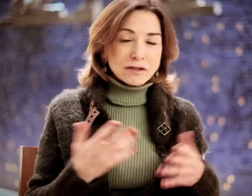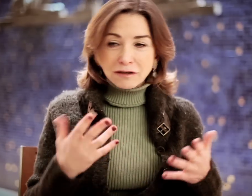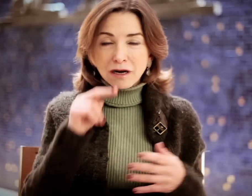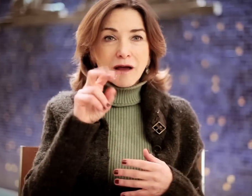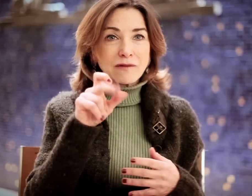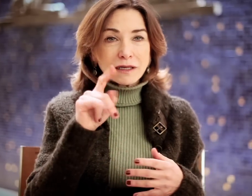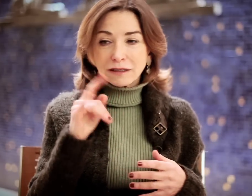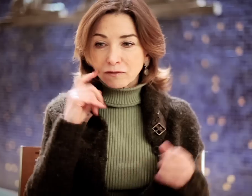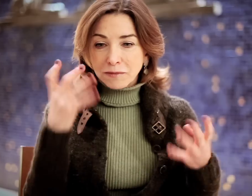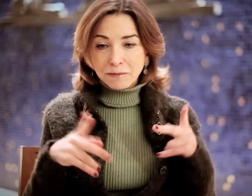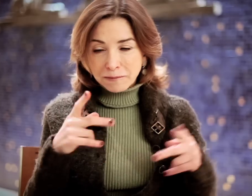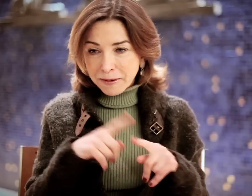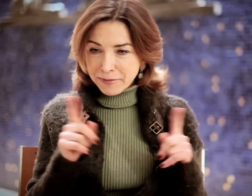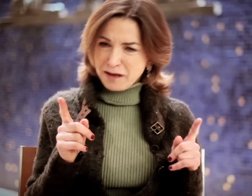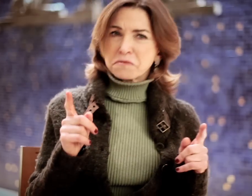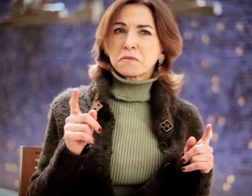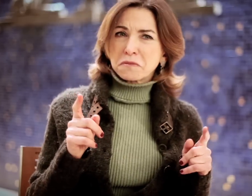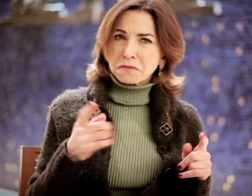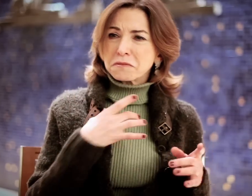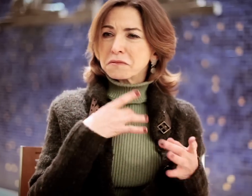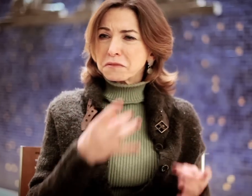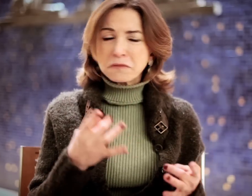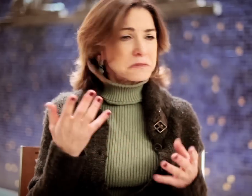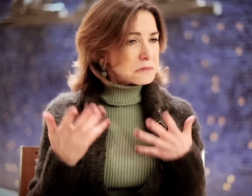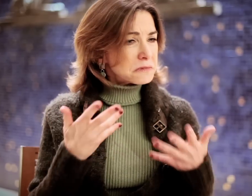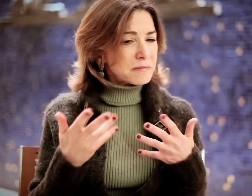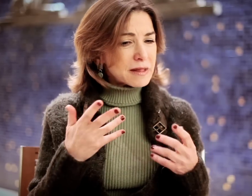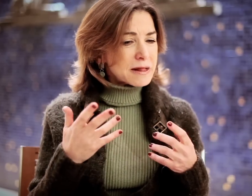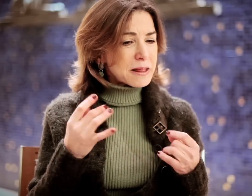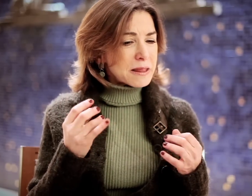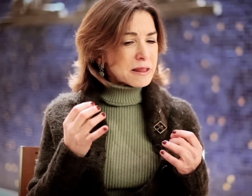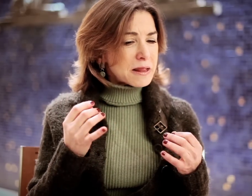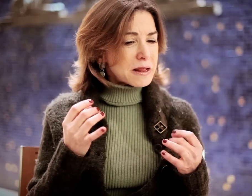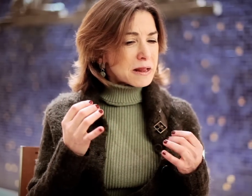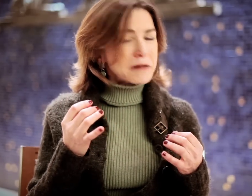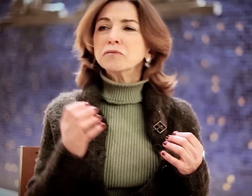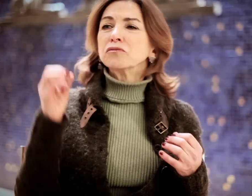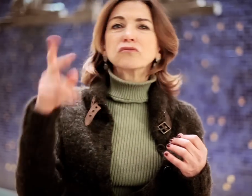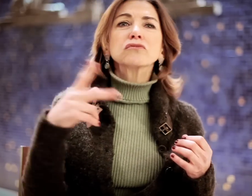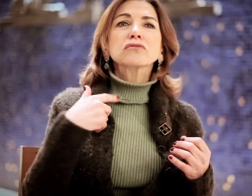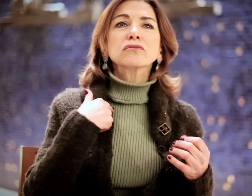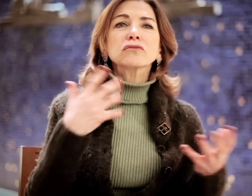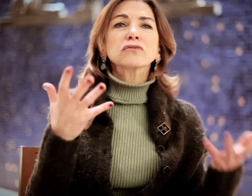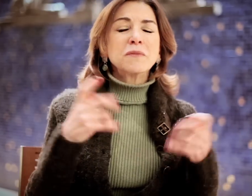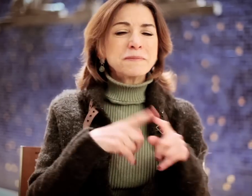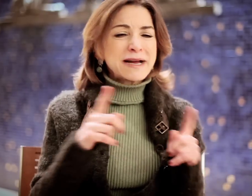Of course. I mean, it's always a novelty to many people, but... He thought about it for a bit. Then he said, "Okay, I'm in."